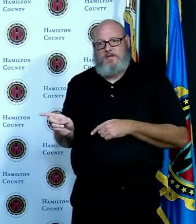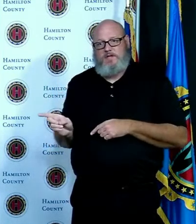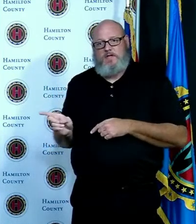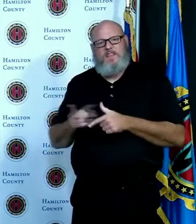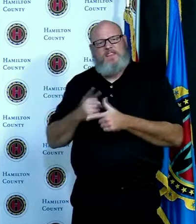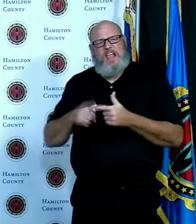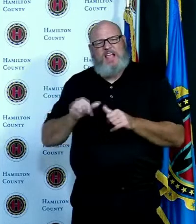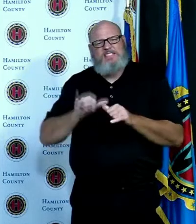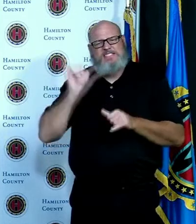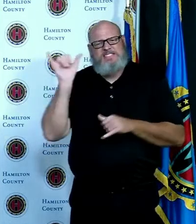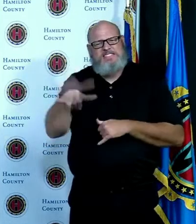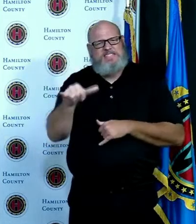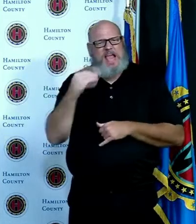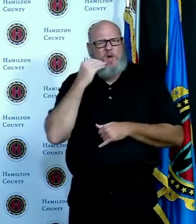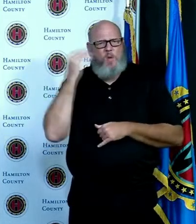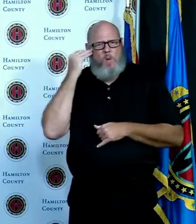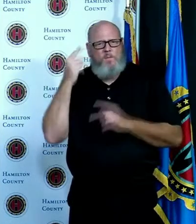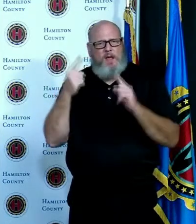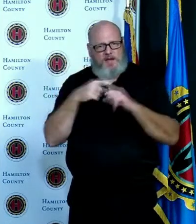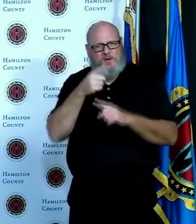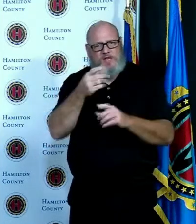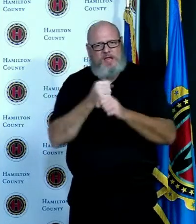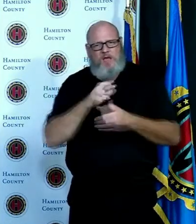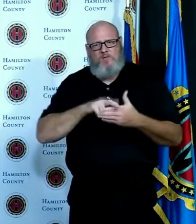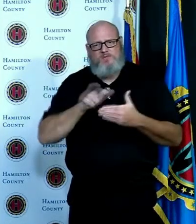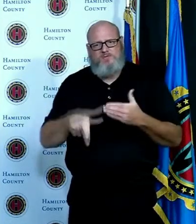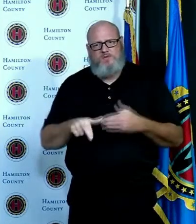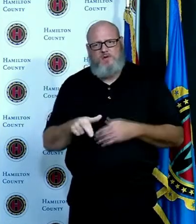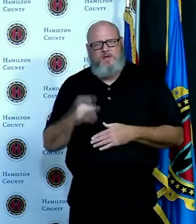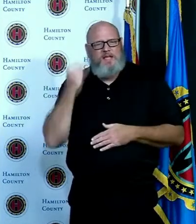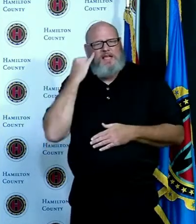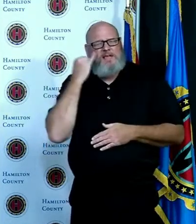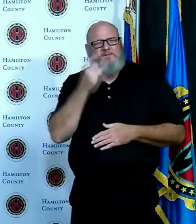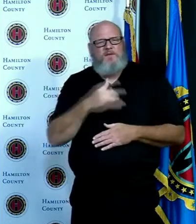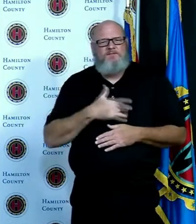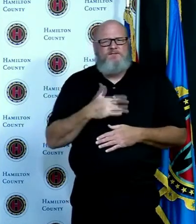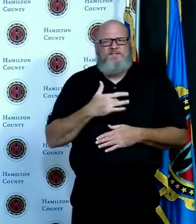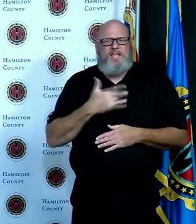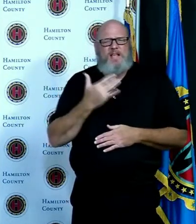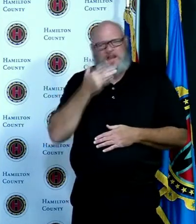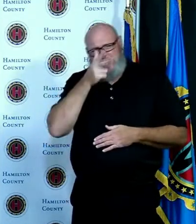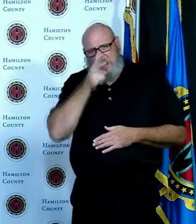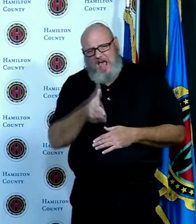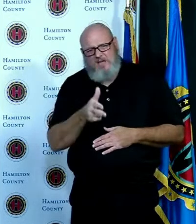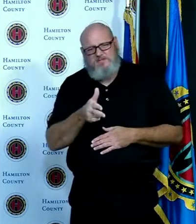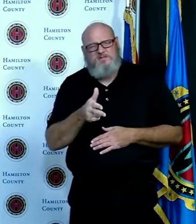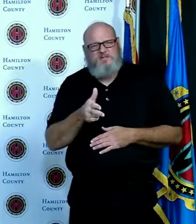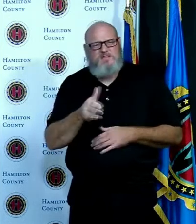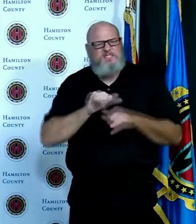Hamilton County for the last two weeks in a row we've seen some of our worst days of Covid cases